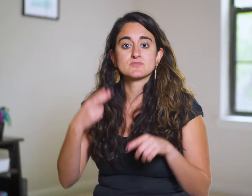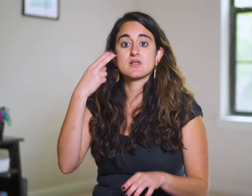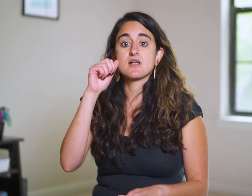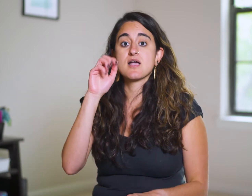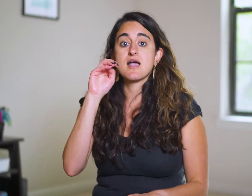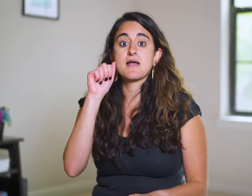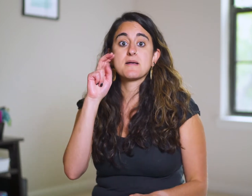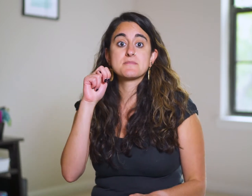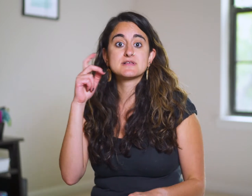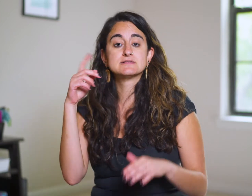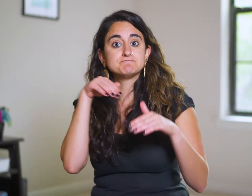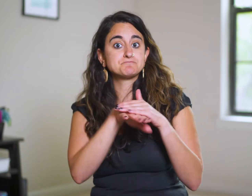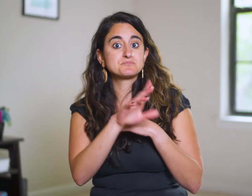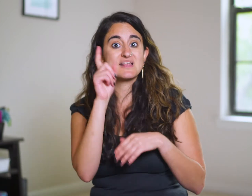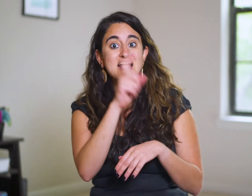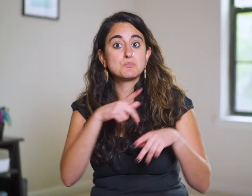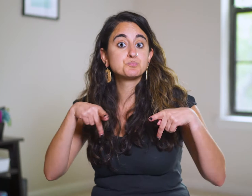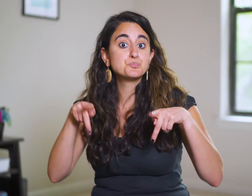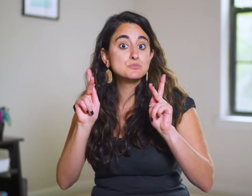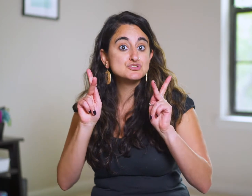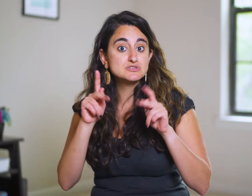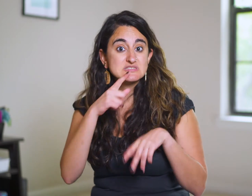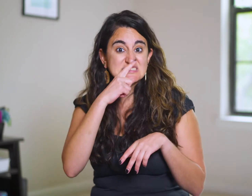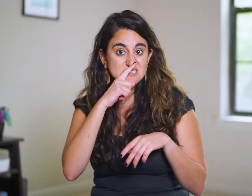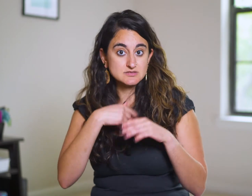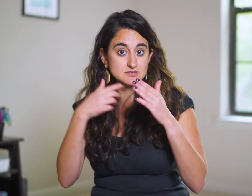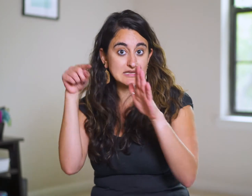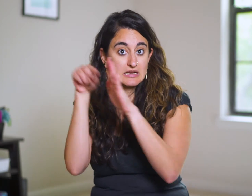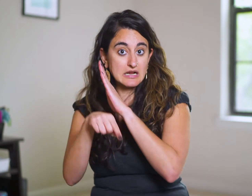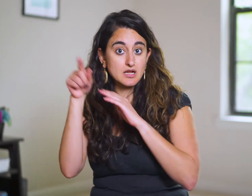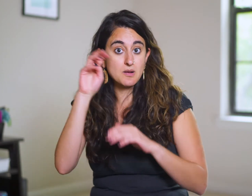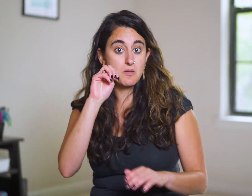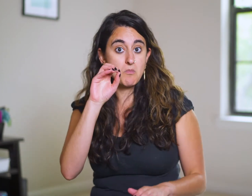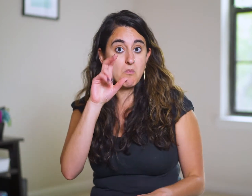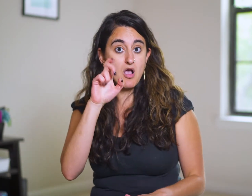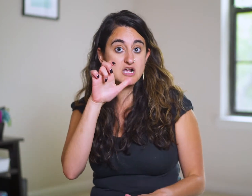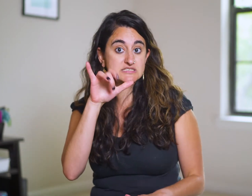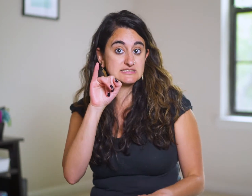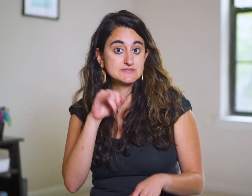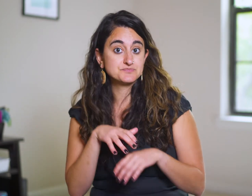Haman walks in to ask for permission to hang Mordecai.